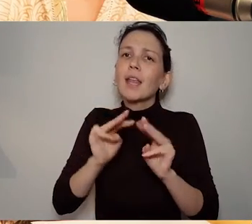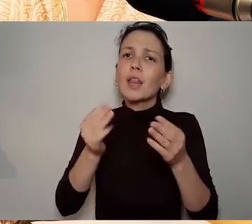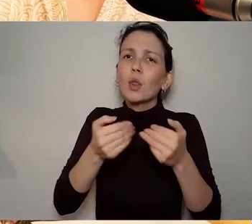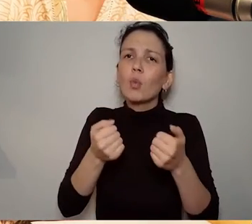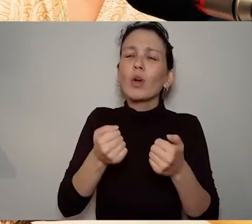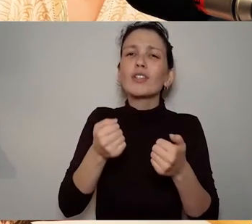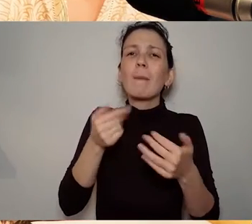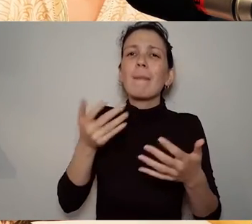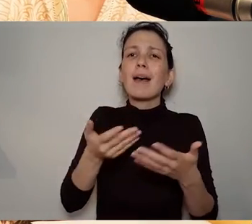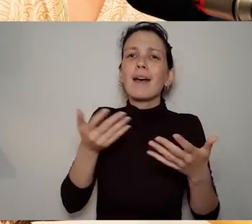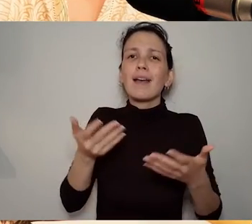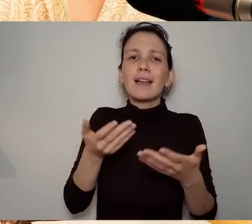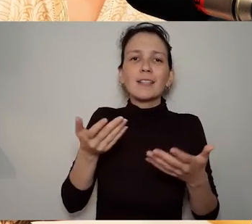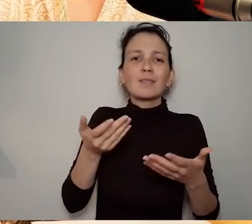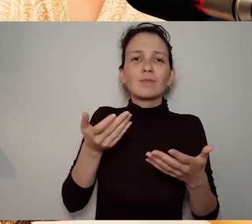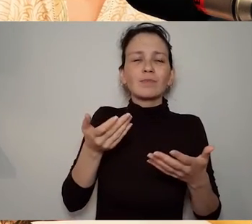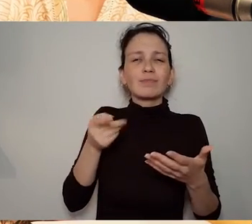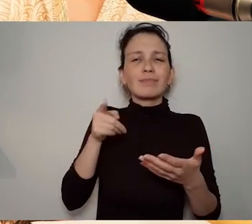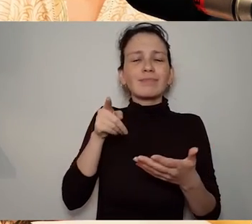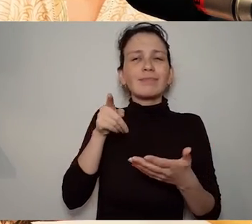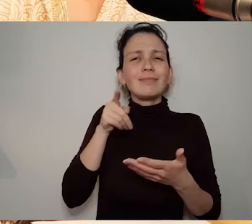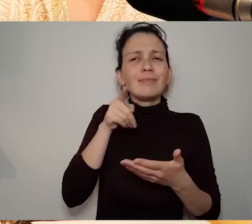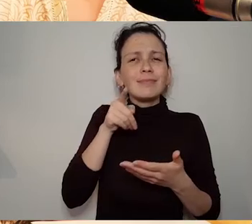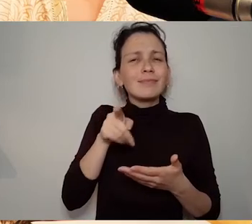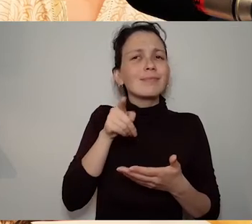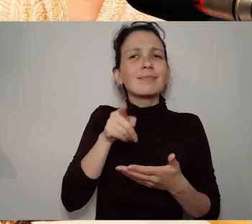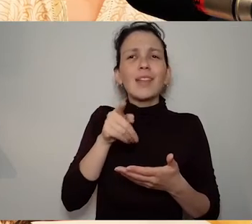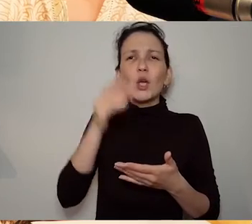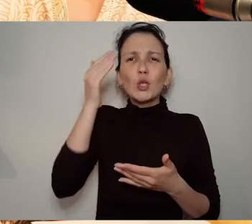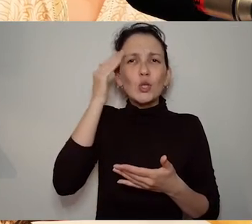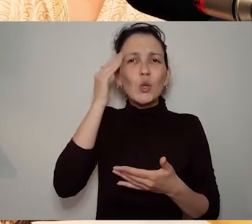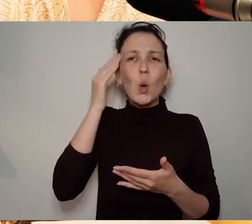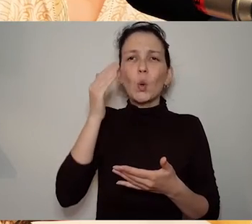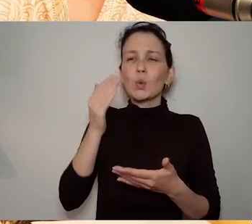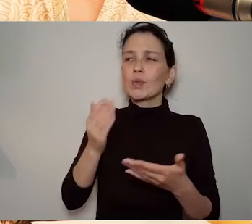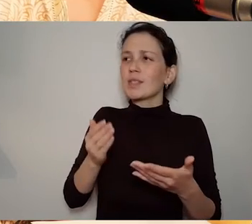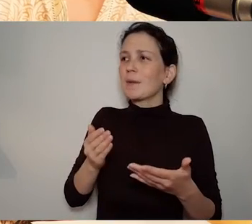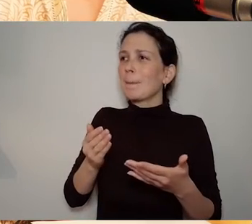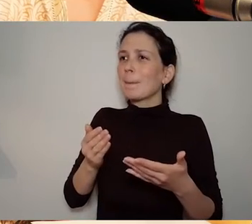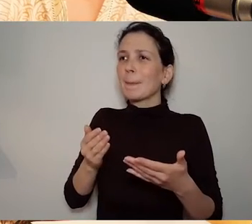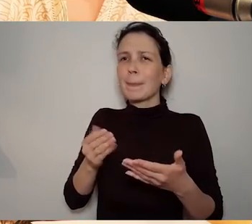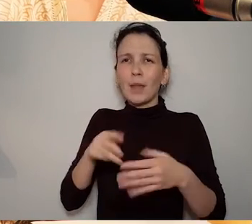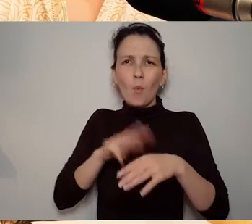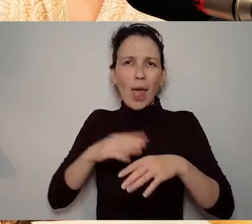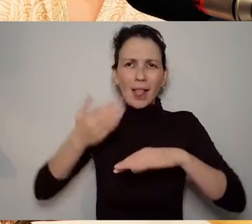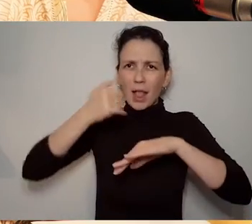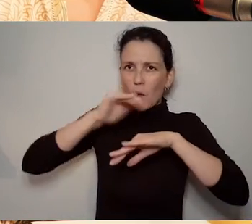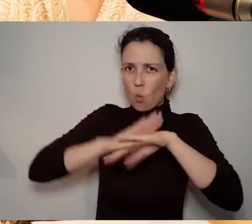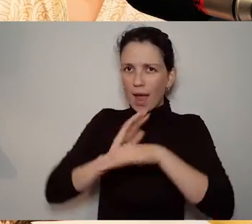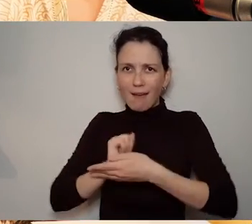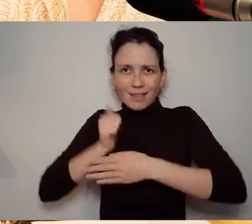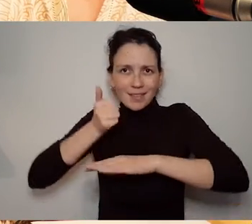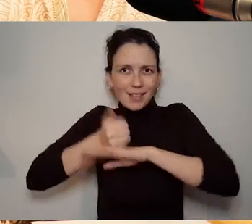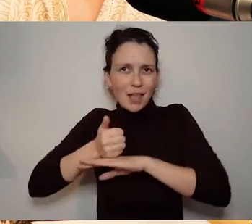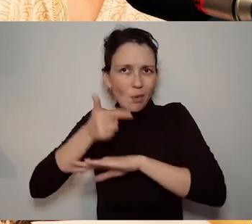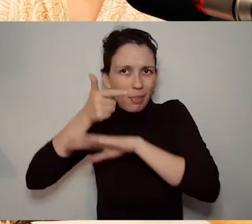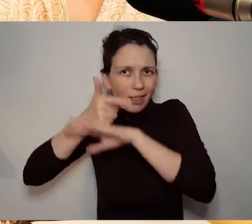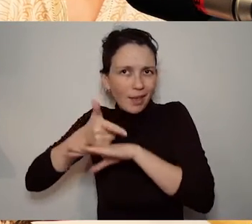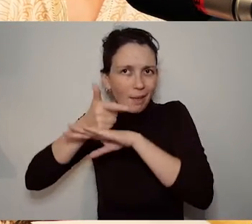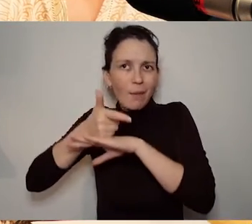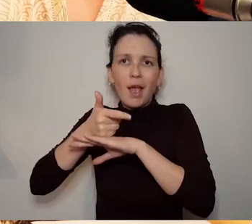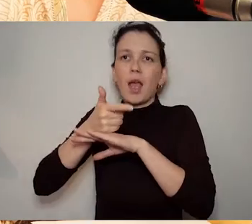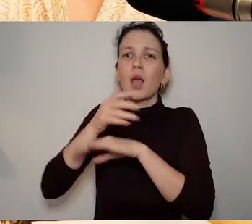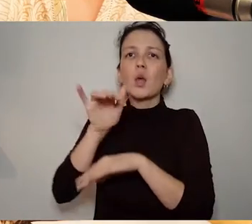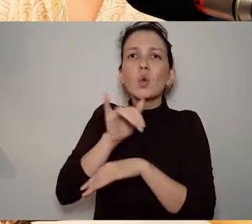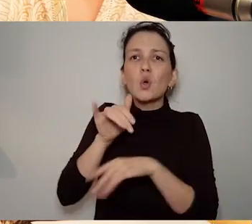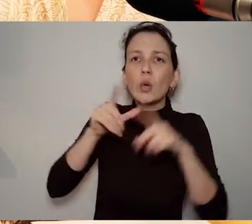to take how to be there but not in any way be in front of any of the work. It is exceptional